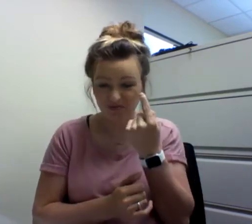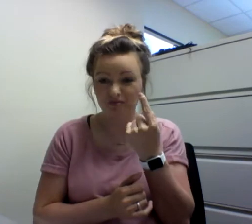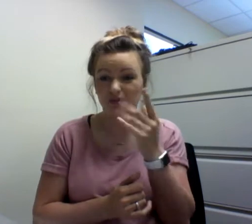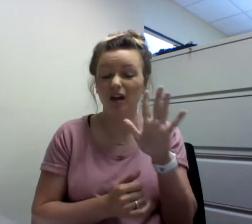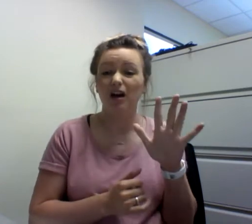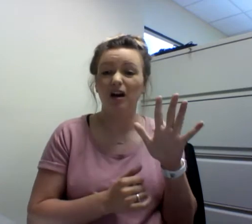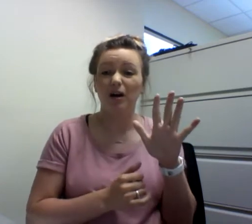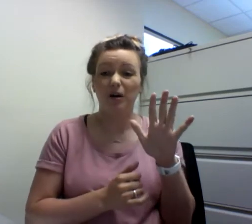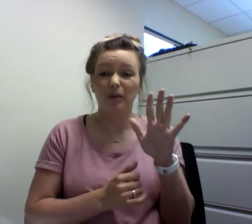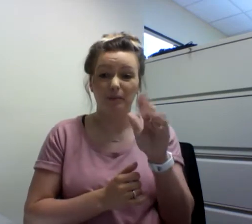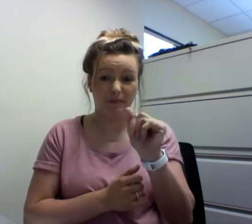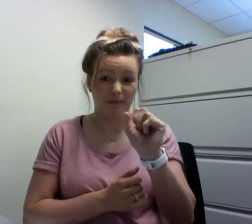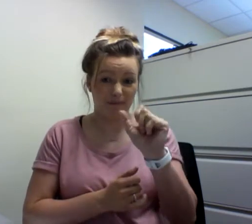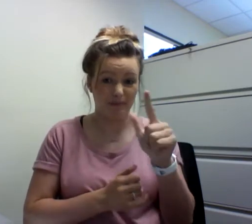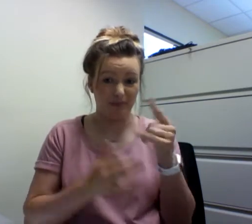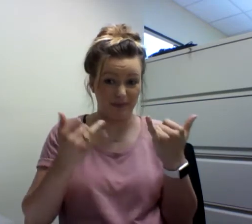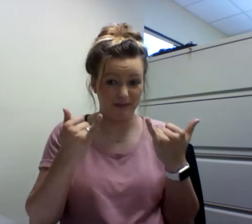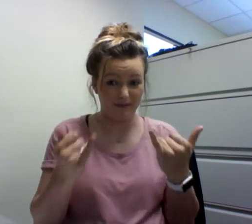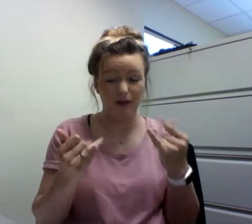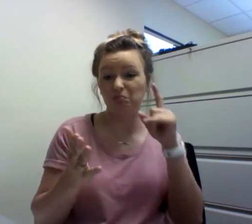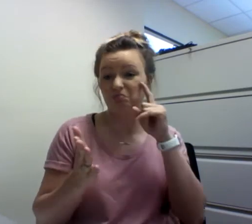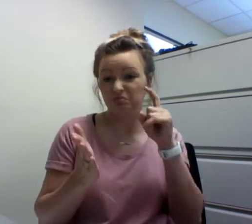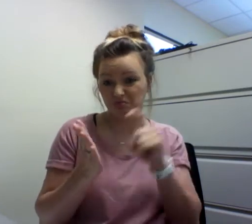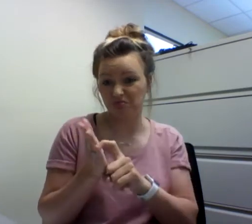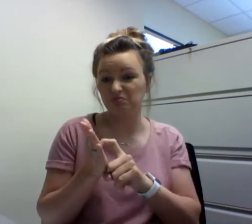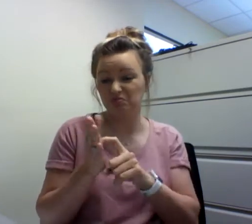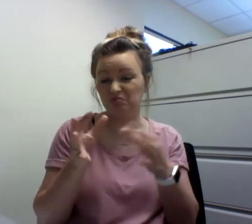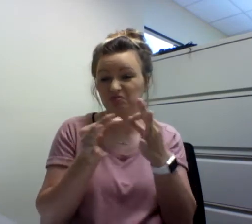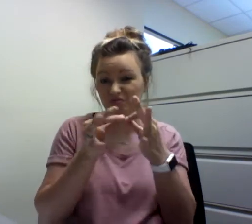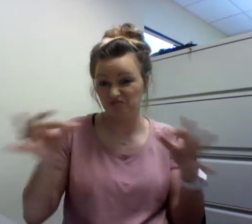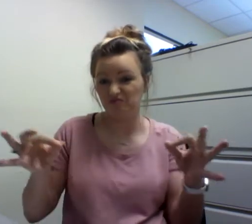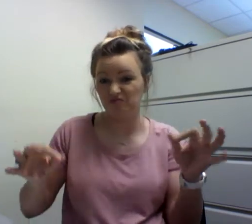Important to understand...ASL is now recognized as a language.